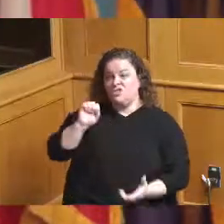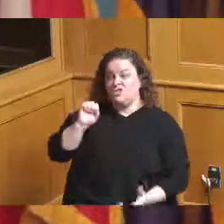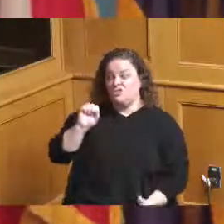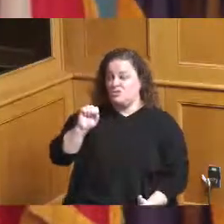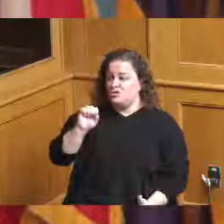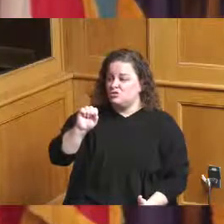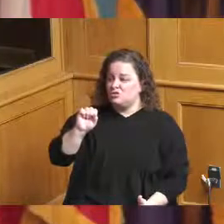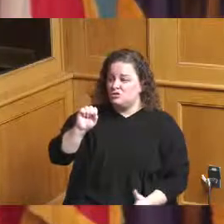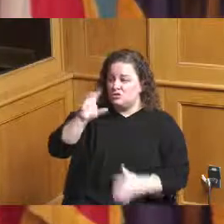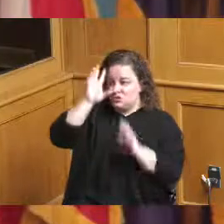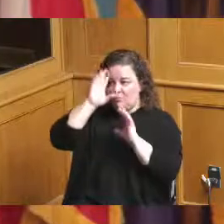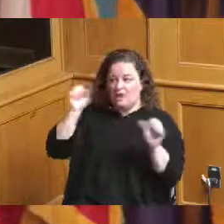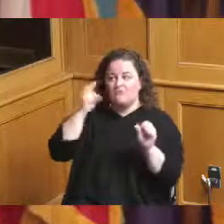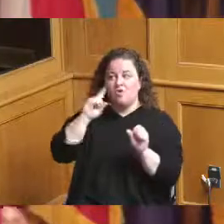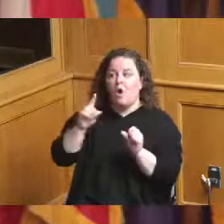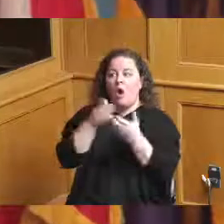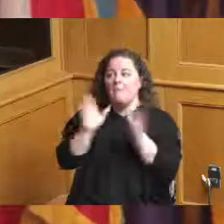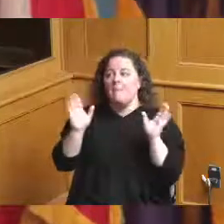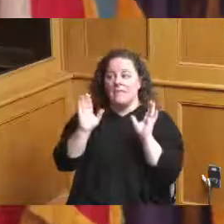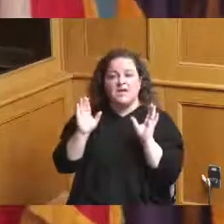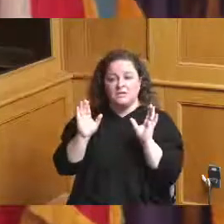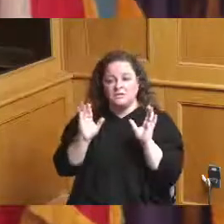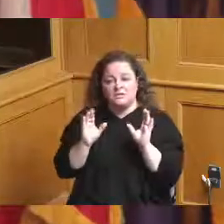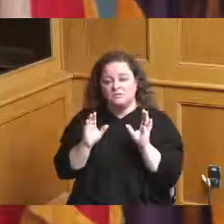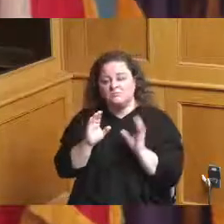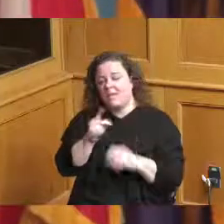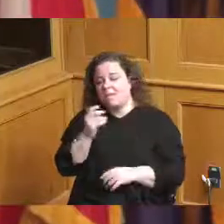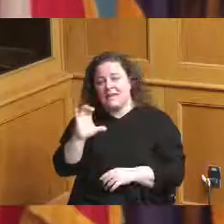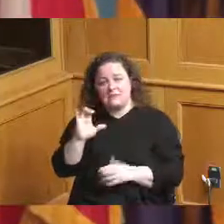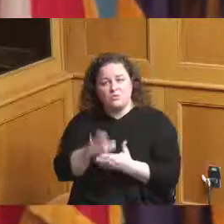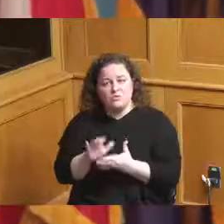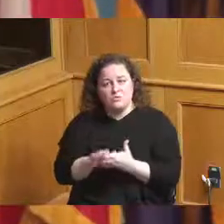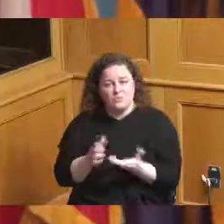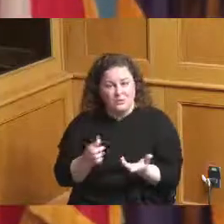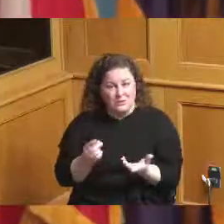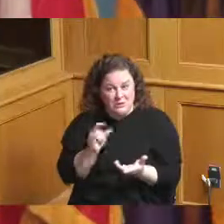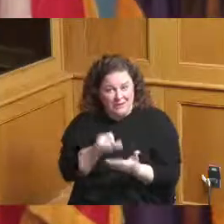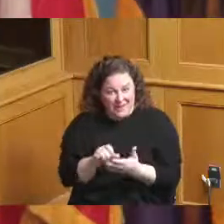we do the national search because it seems like all you're going to do is do a national search